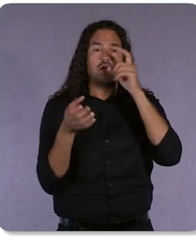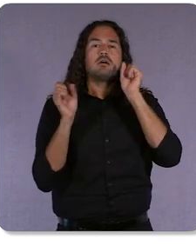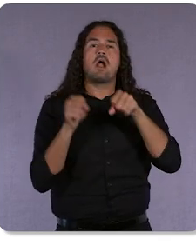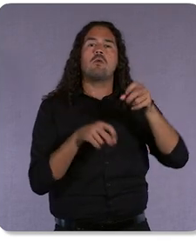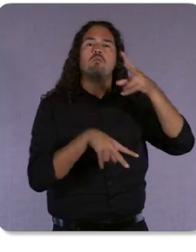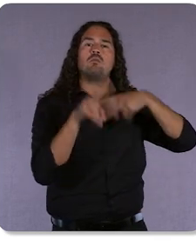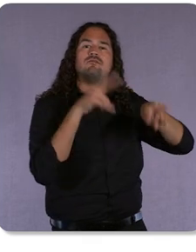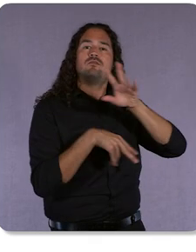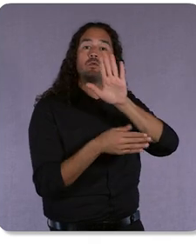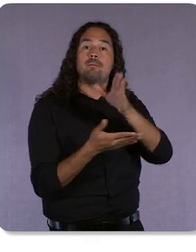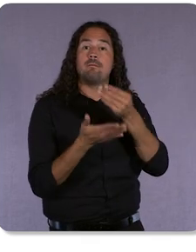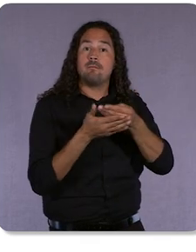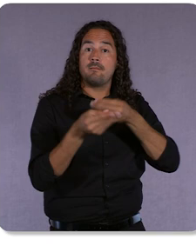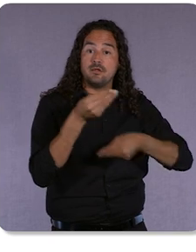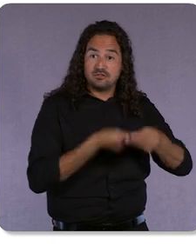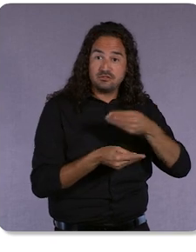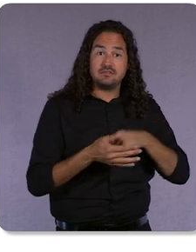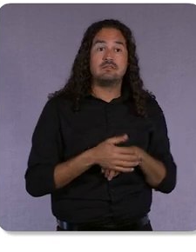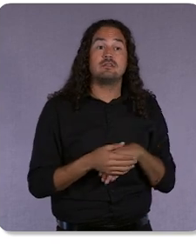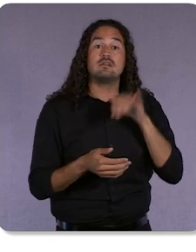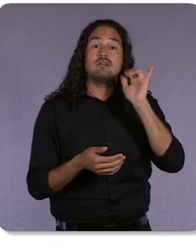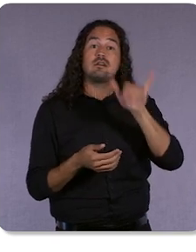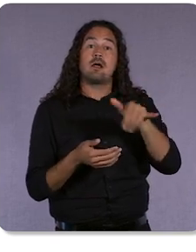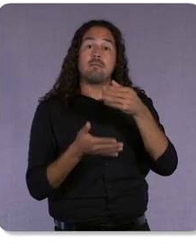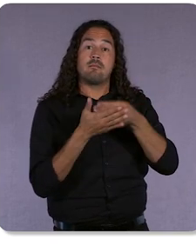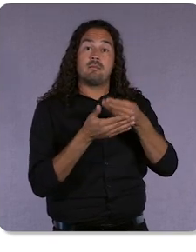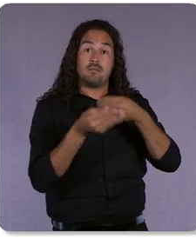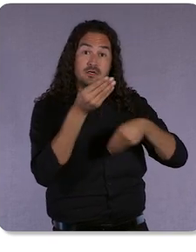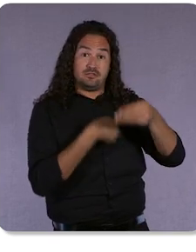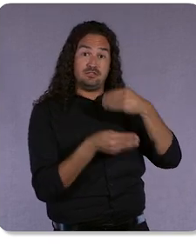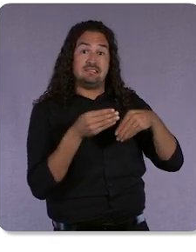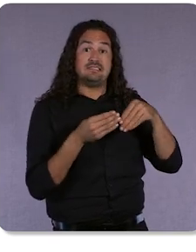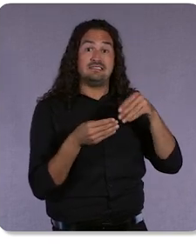basically see which campaigns are keeping pace and which are not. Maybe you want to move your budget